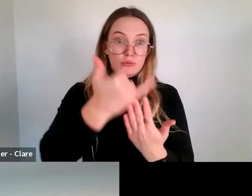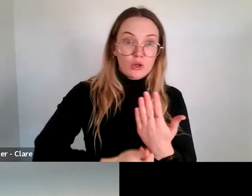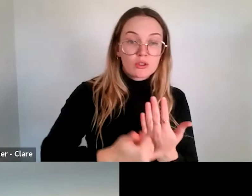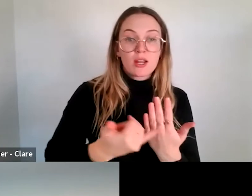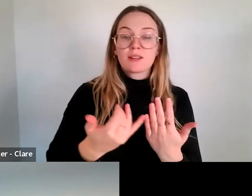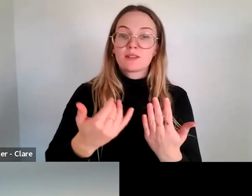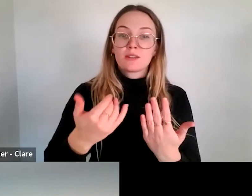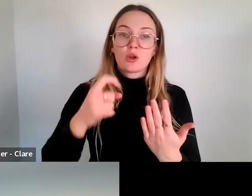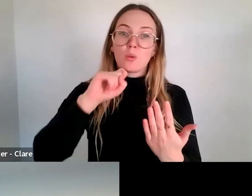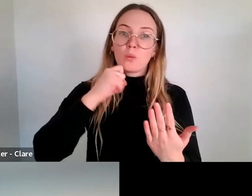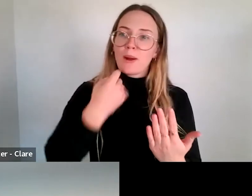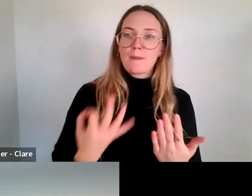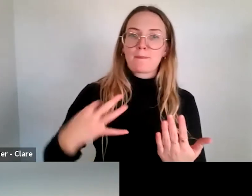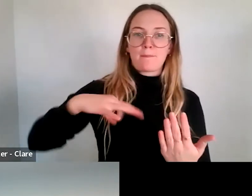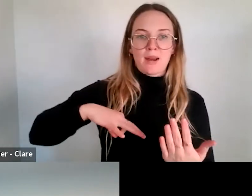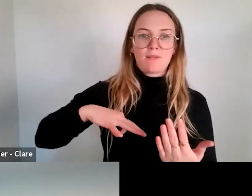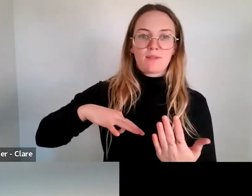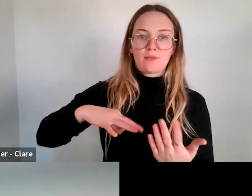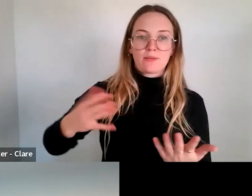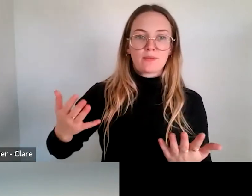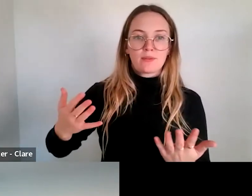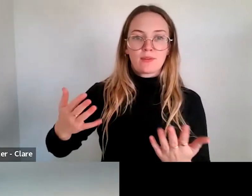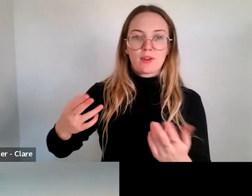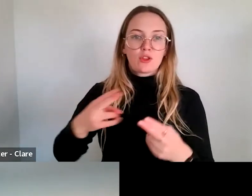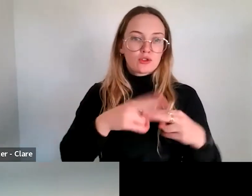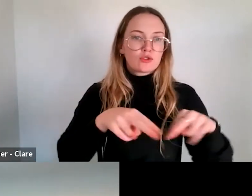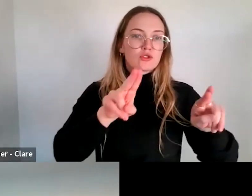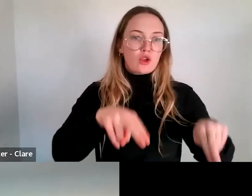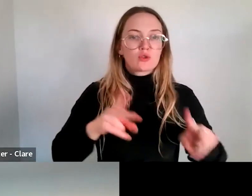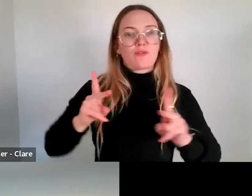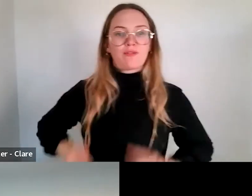activity benefits the circus or physical theatre sector in Victoria.